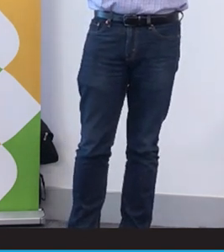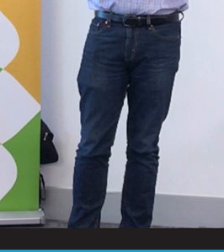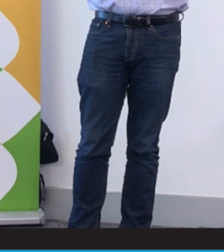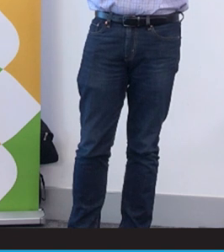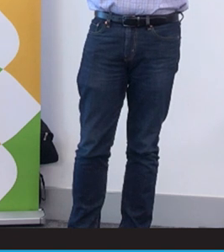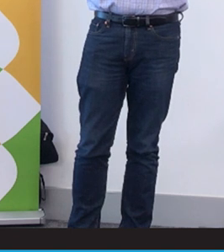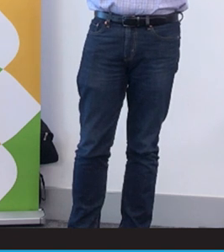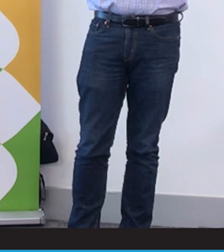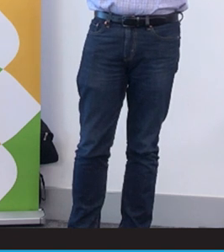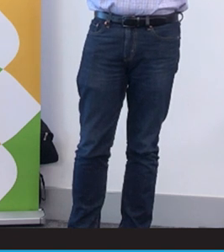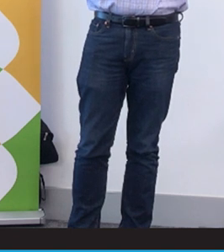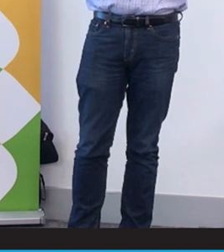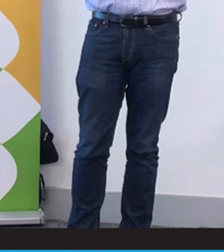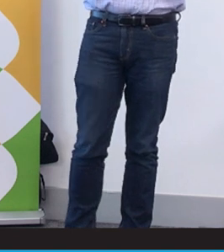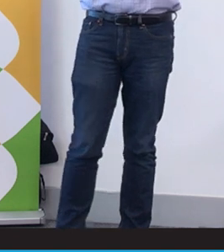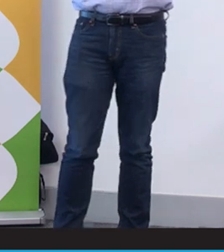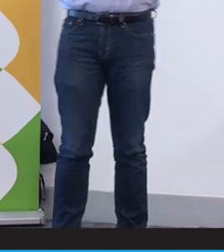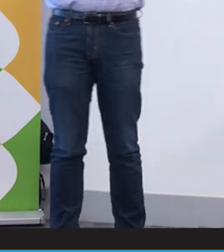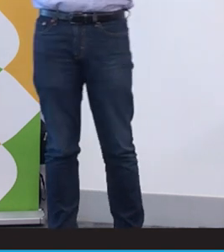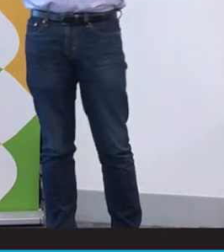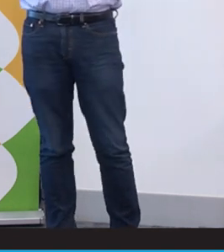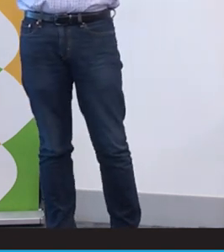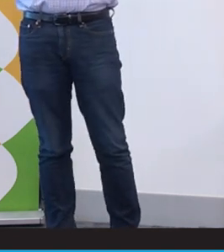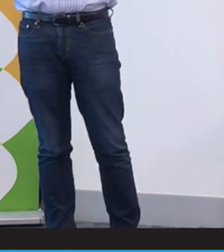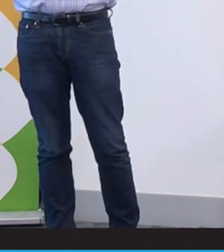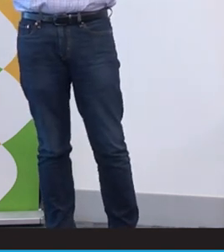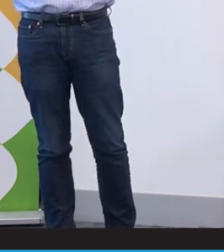this research can be demonstrated to the Government that is worthwhile to invest